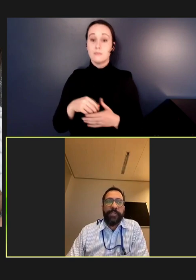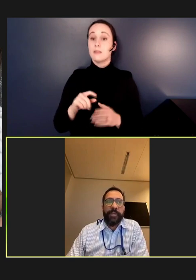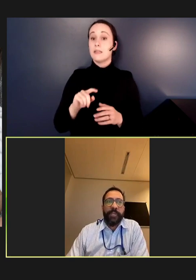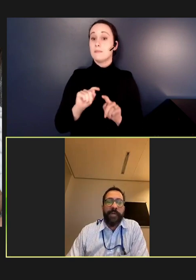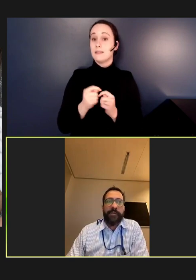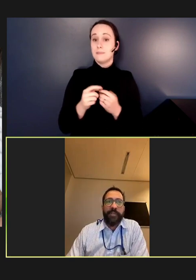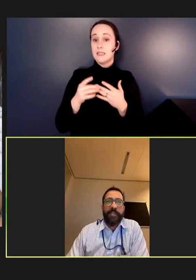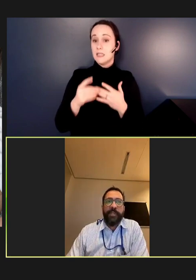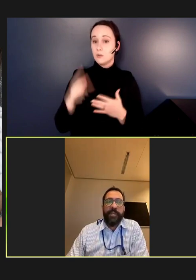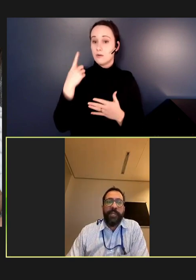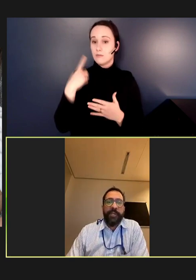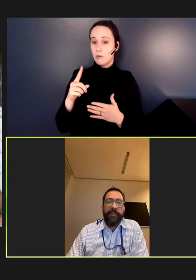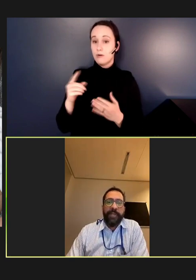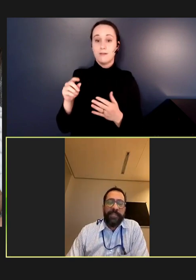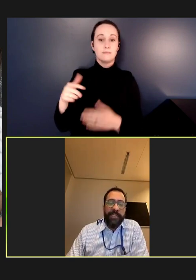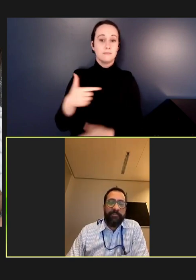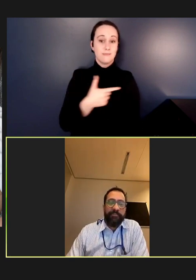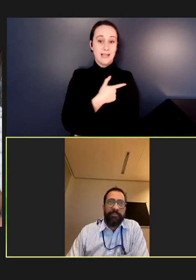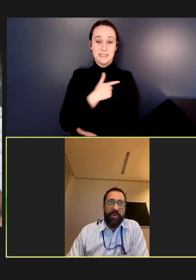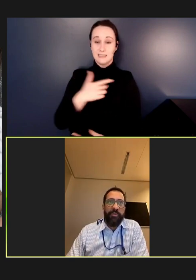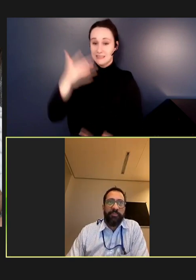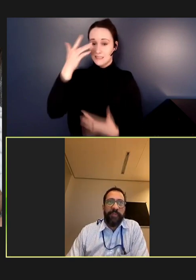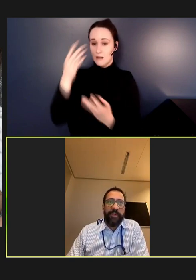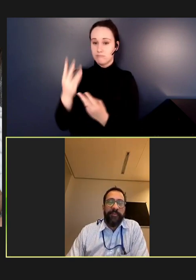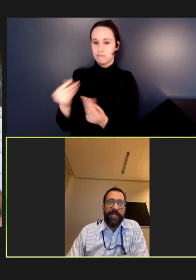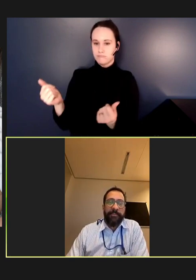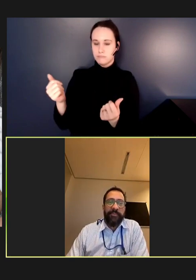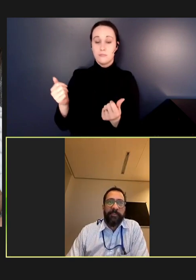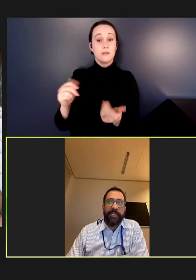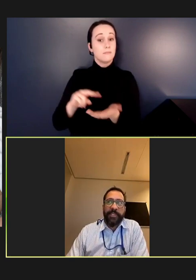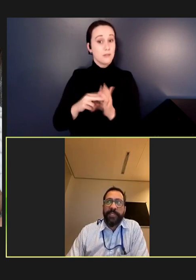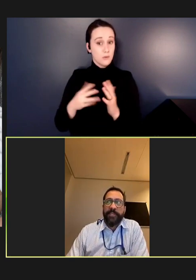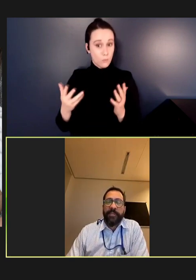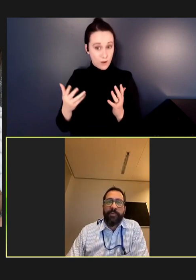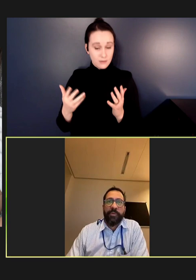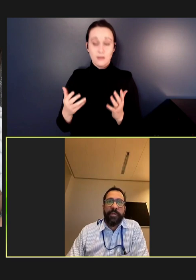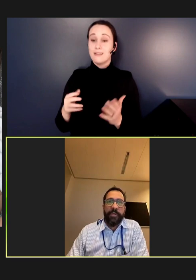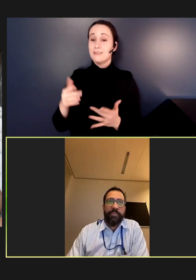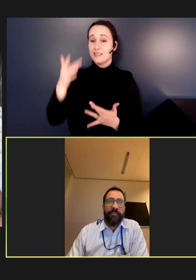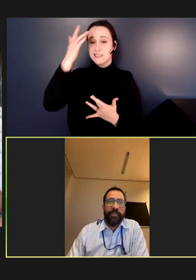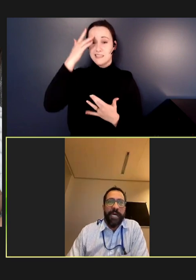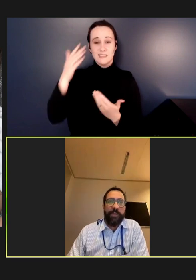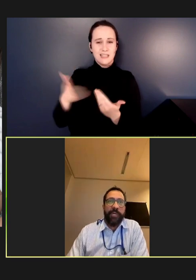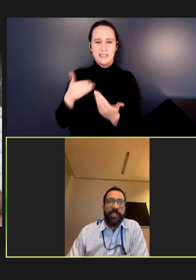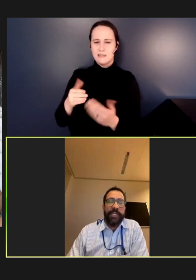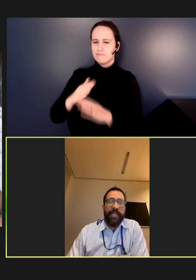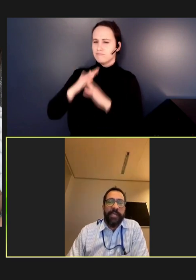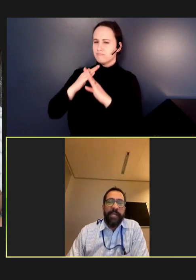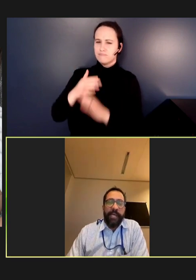which covers the vaccine-preventable diseases that are prone to outbreaks